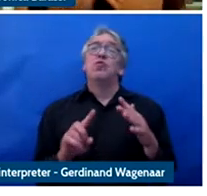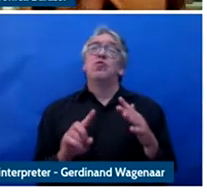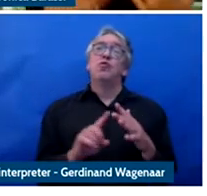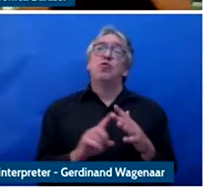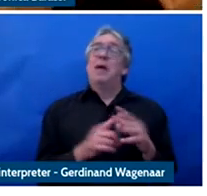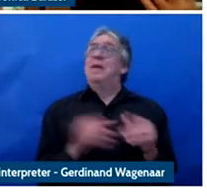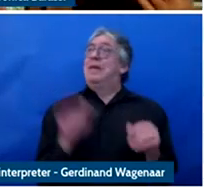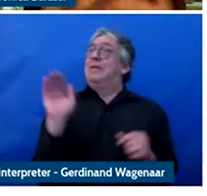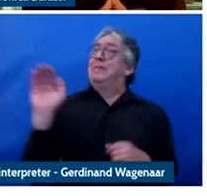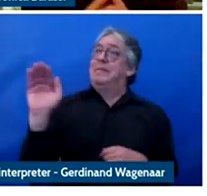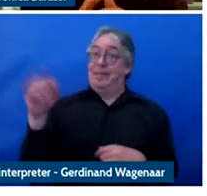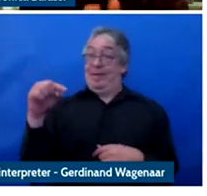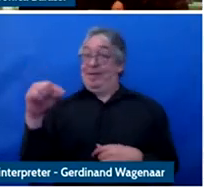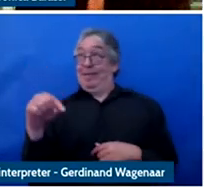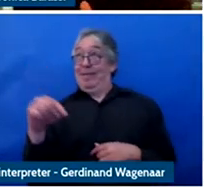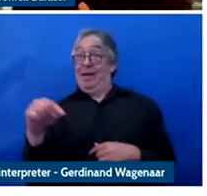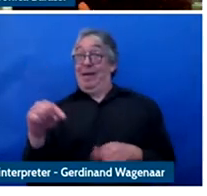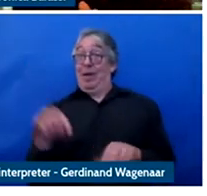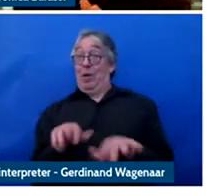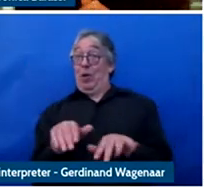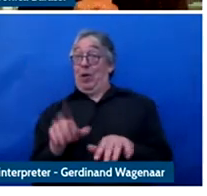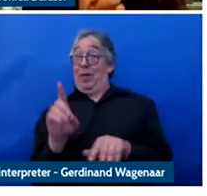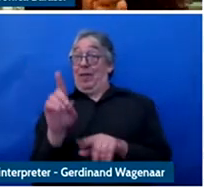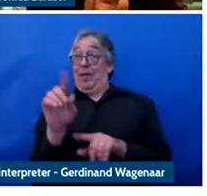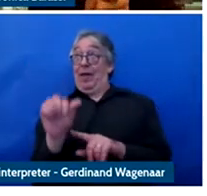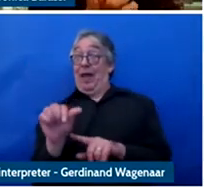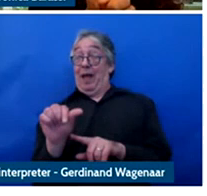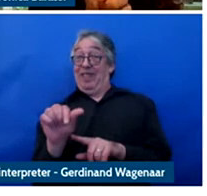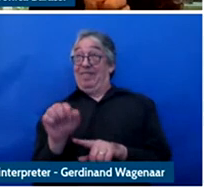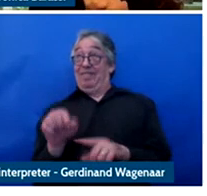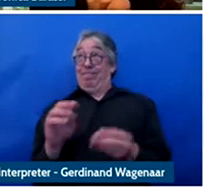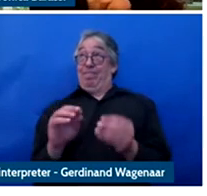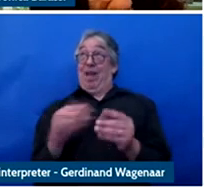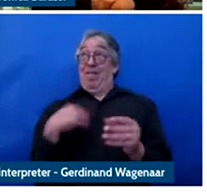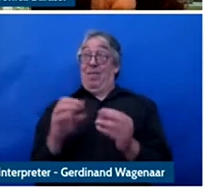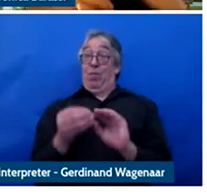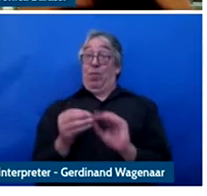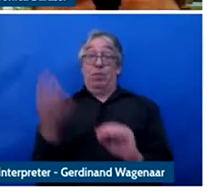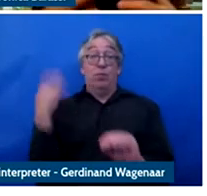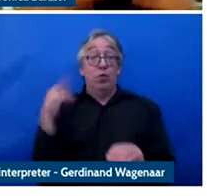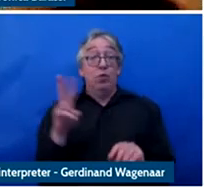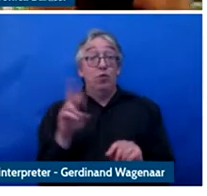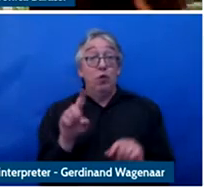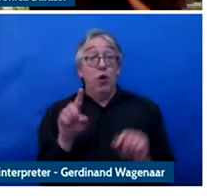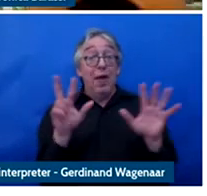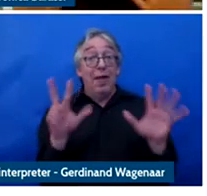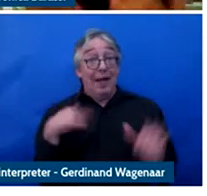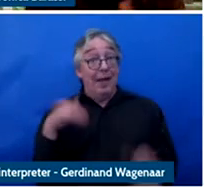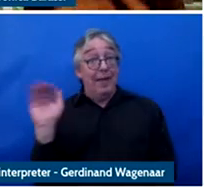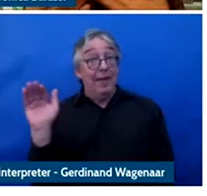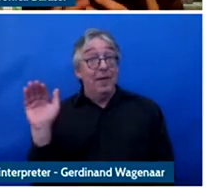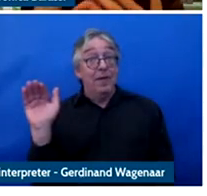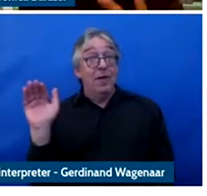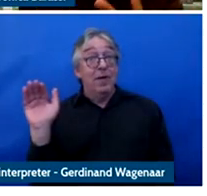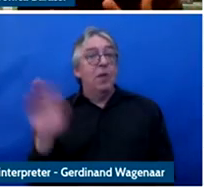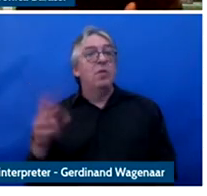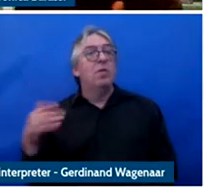have started to highlight the issue of data in 2019 at the moment we are see the